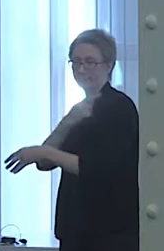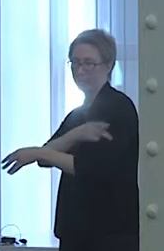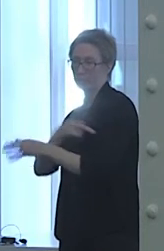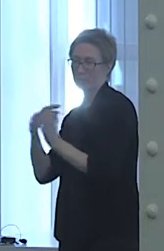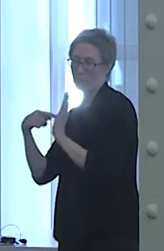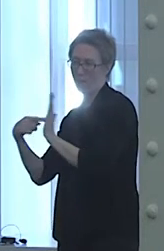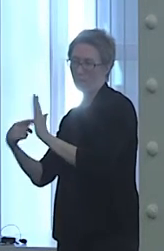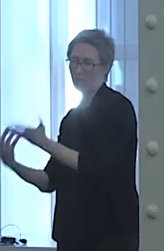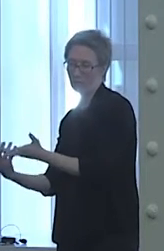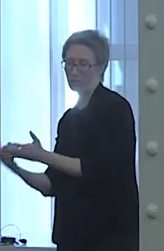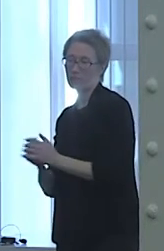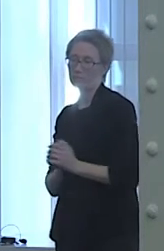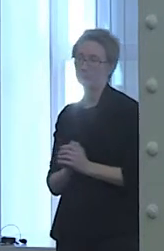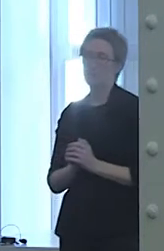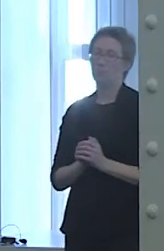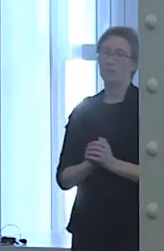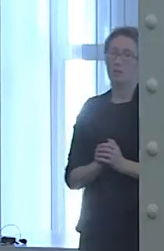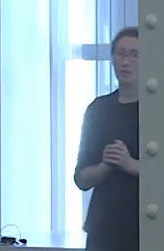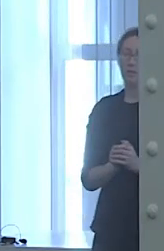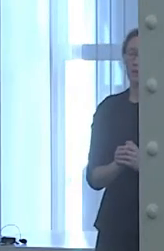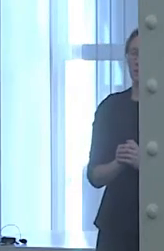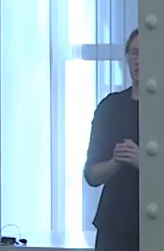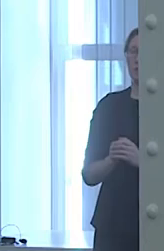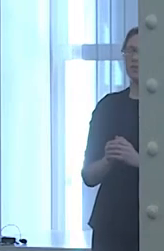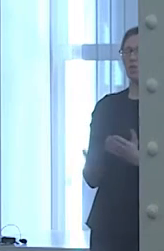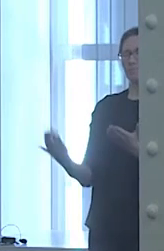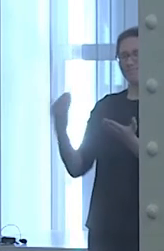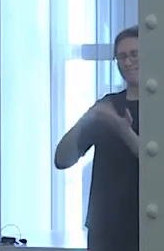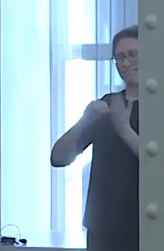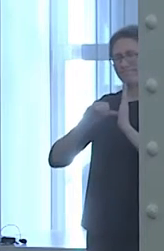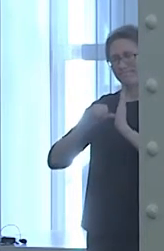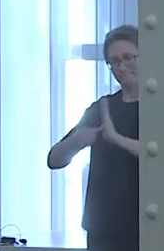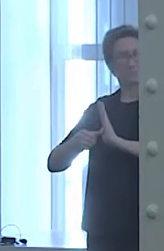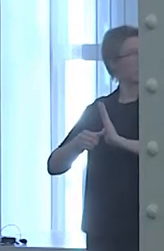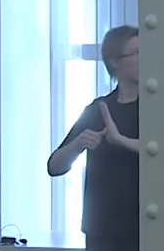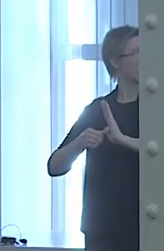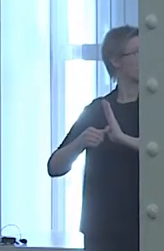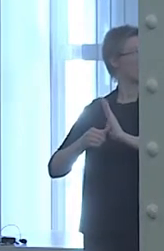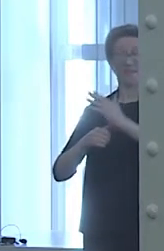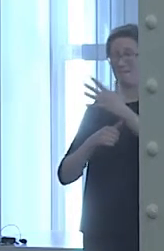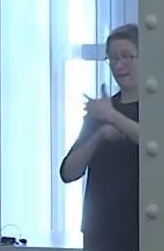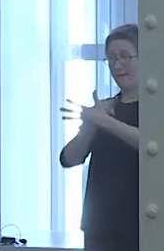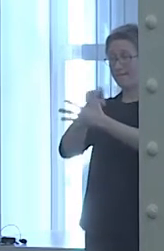So as a recap, on this next slide, here are the five ways you can break down barriers.